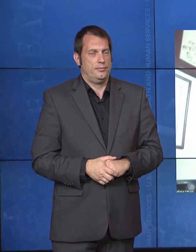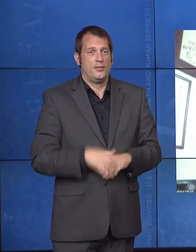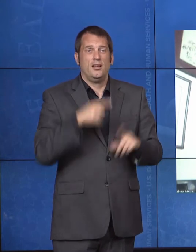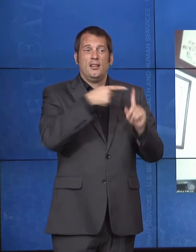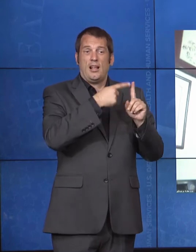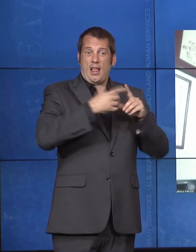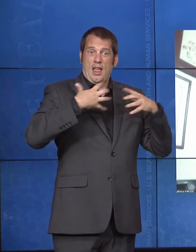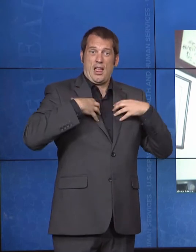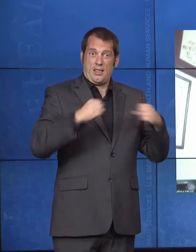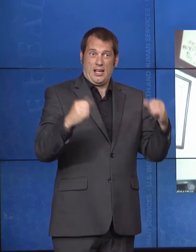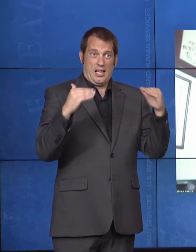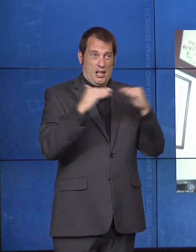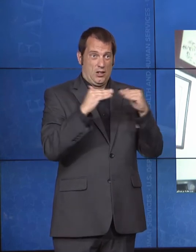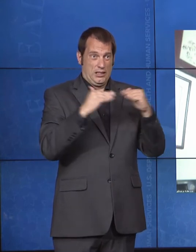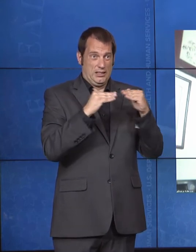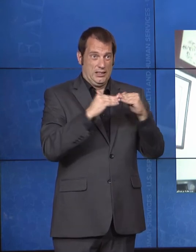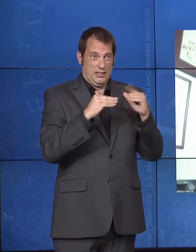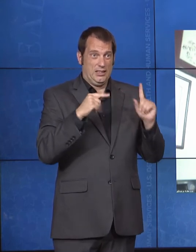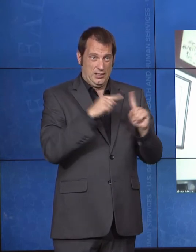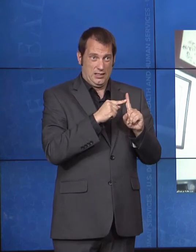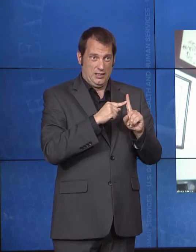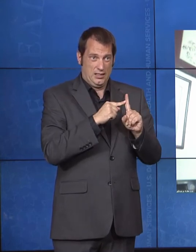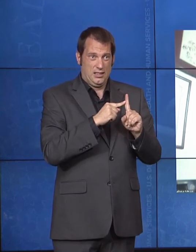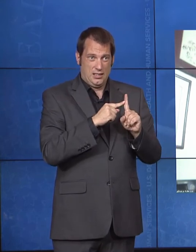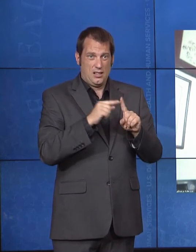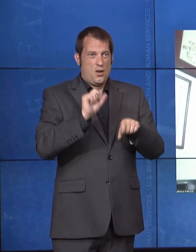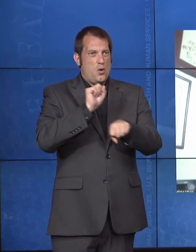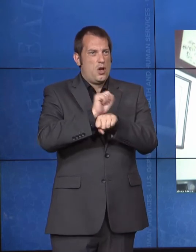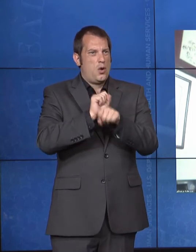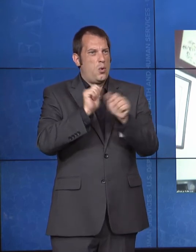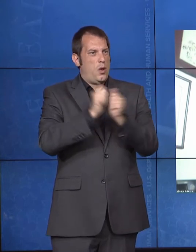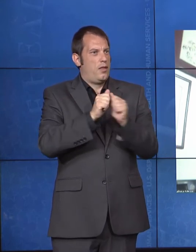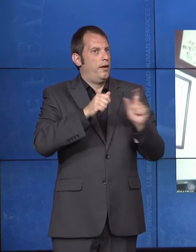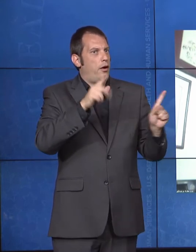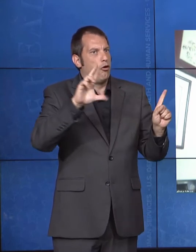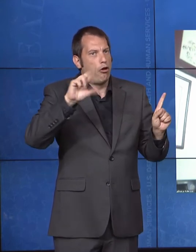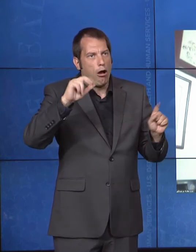enforcement and to make sure that, you know, folks with disabilities are certainly treated